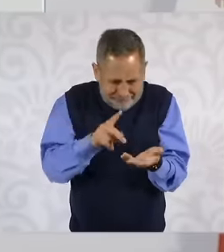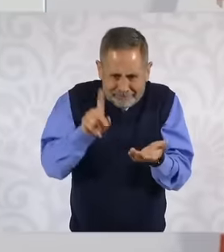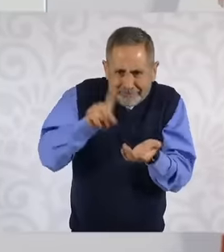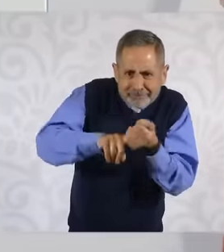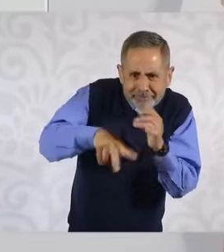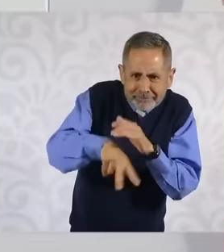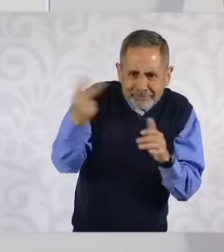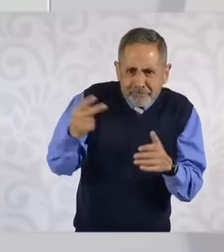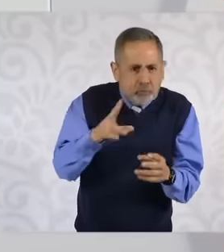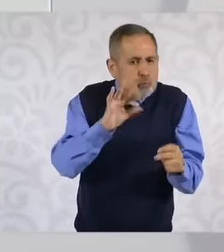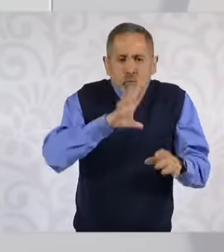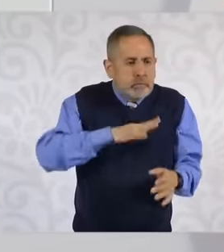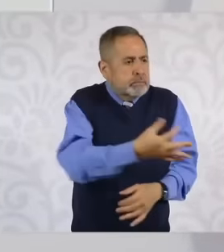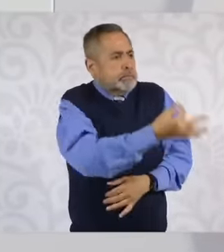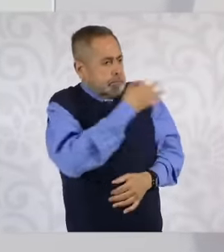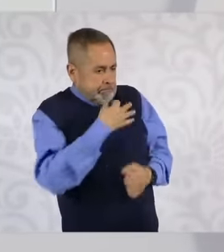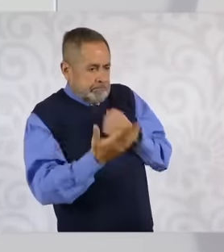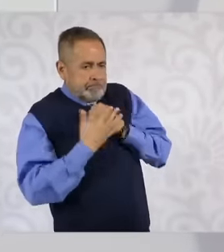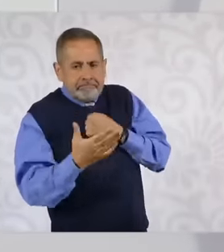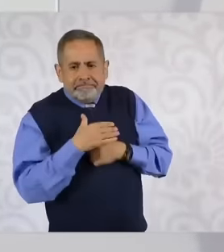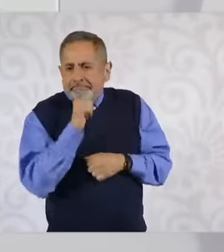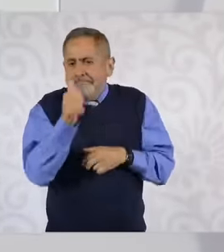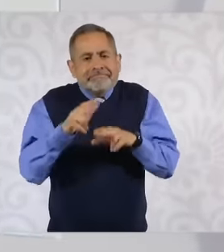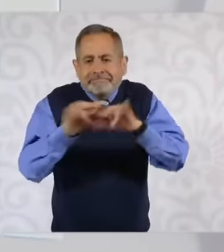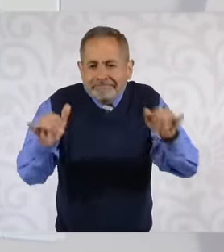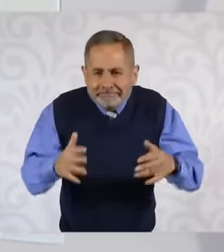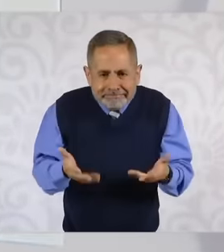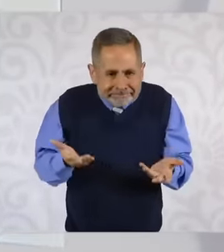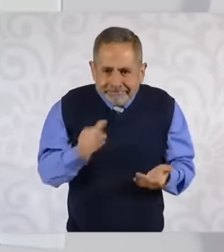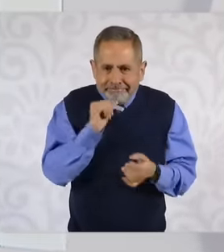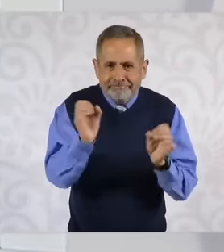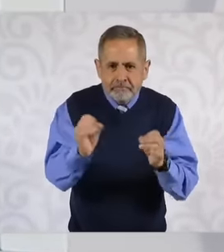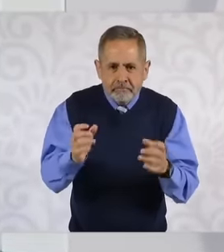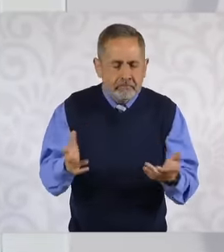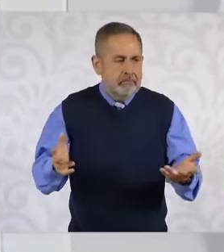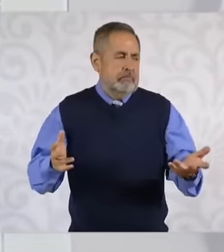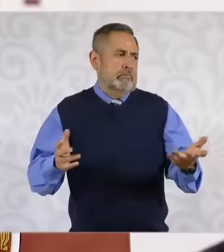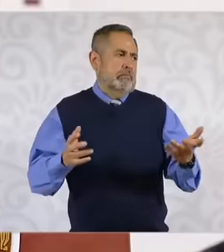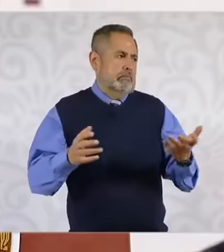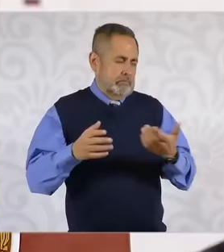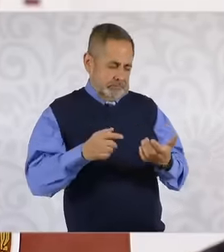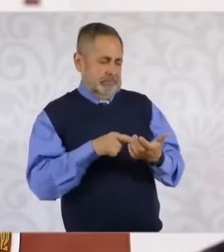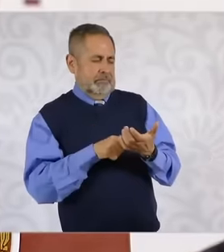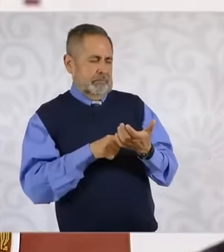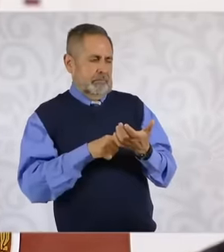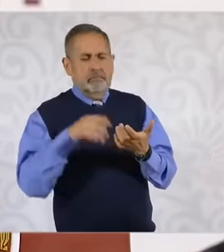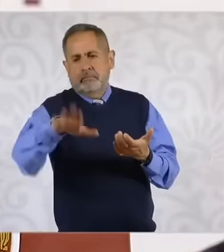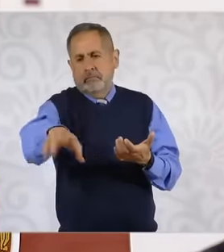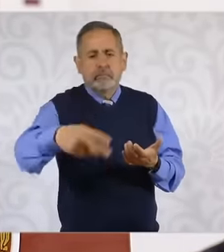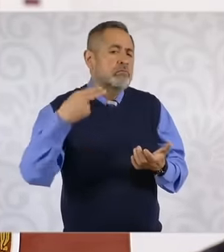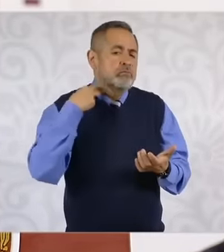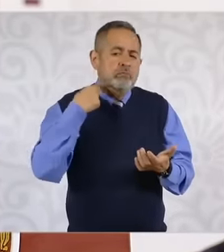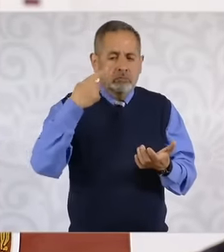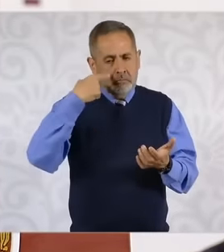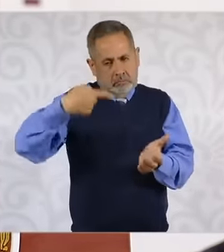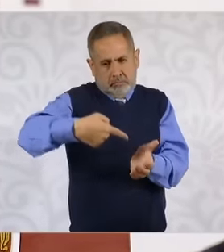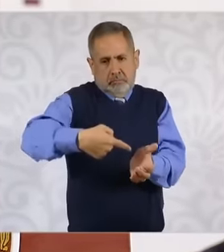notification, so a notary calls and says please certify that we have not been